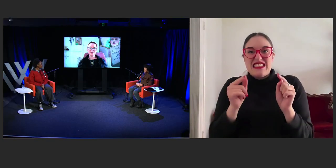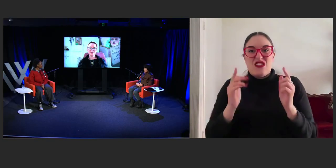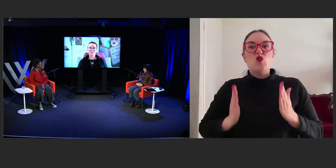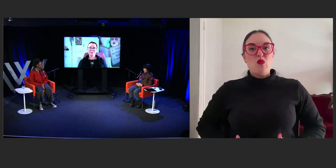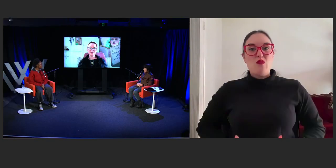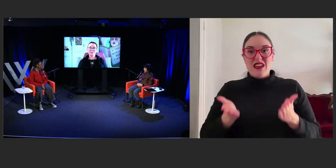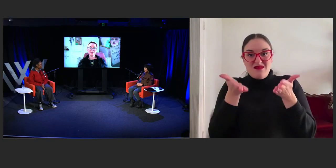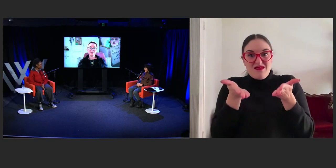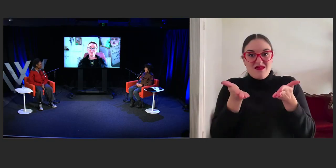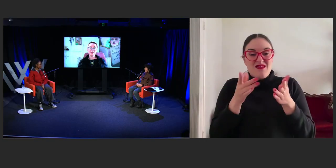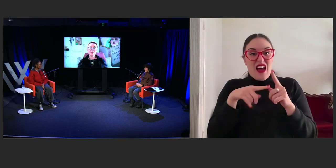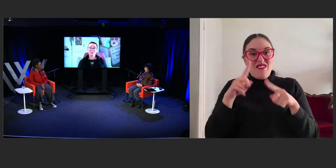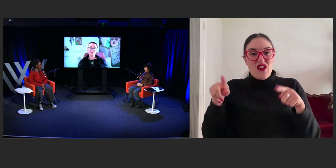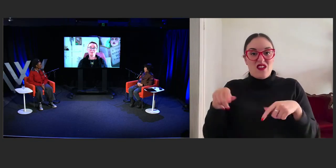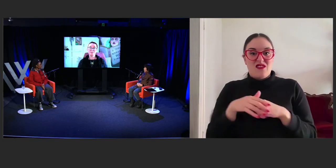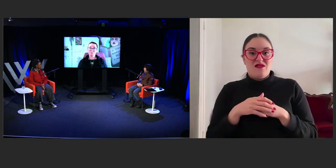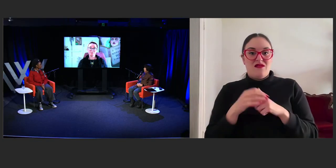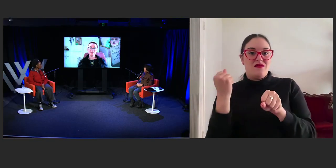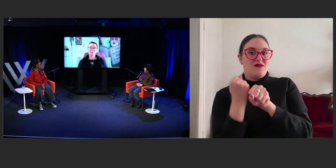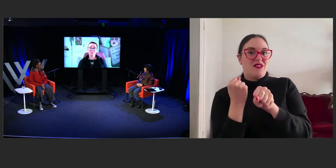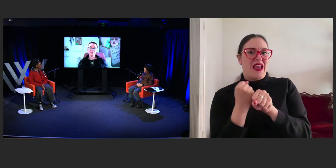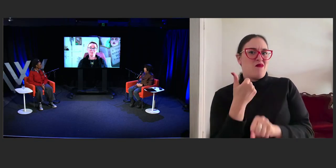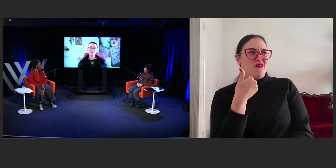Great answer, great comment, yeah.